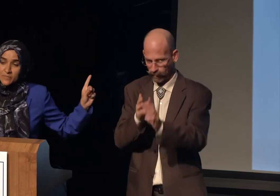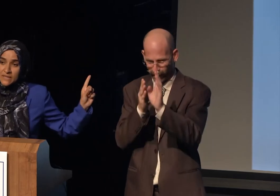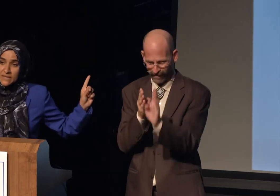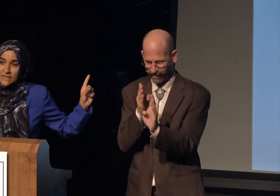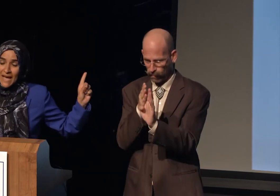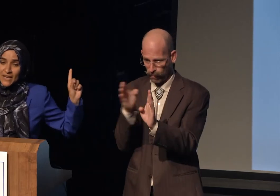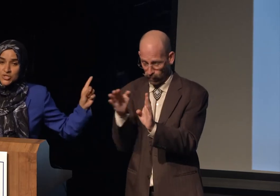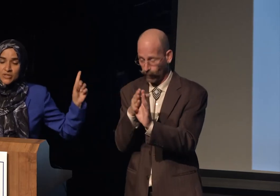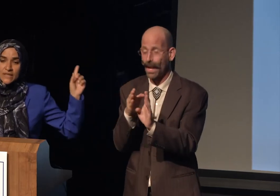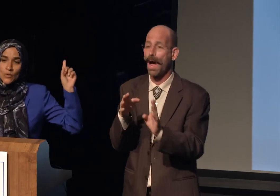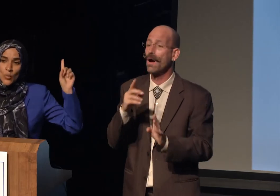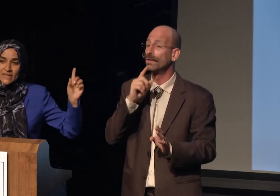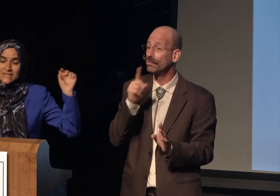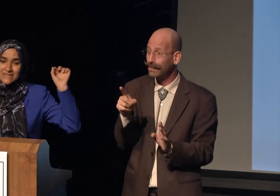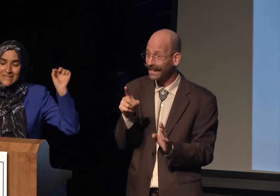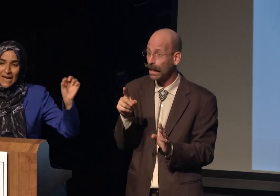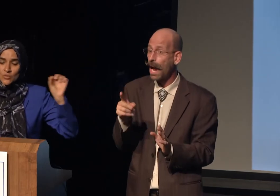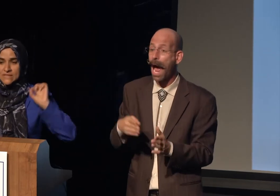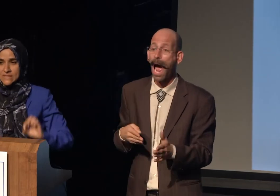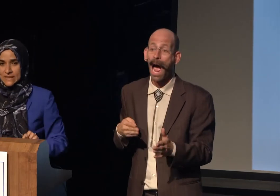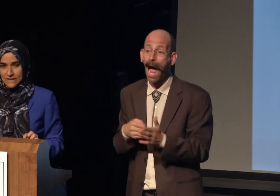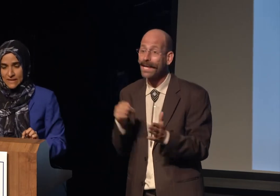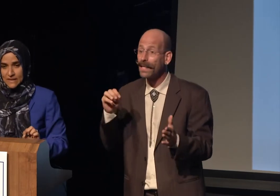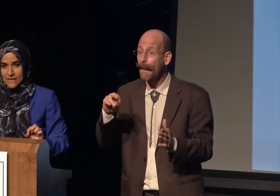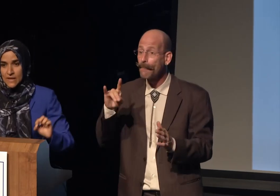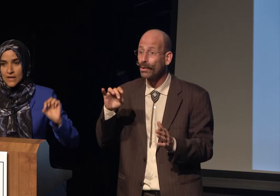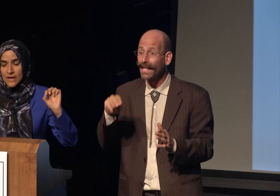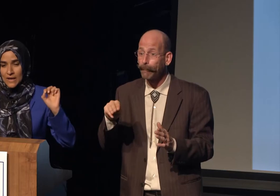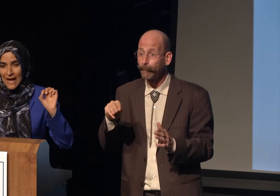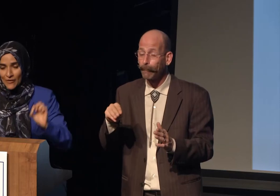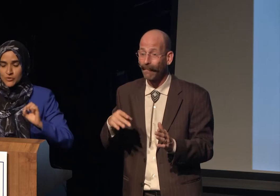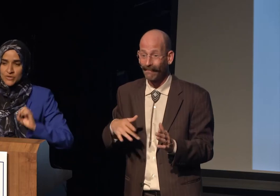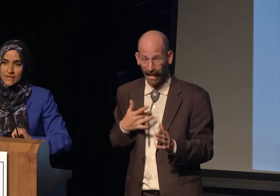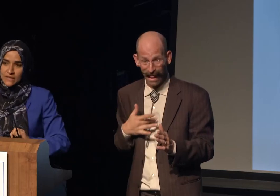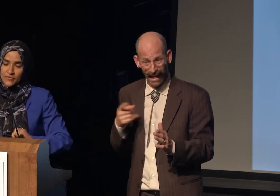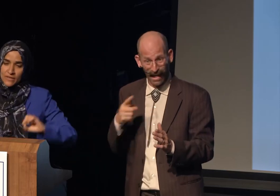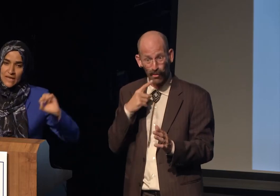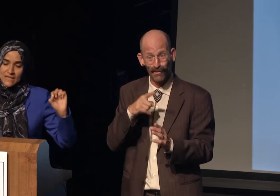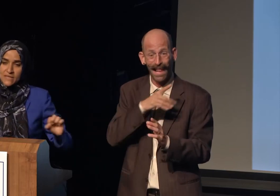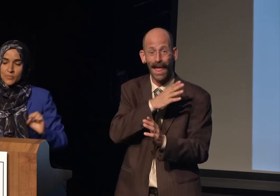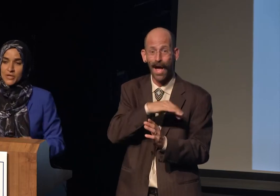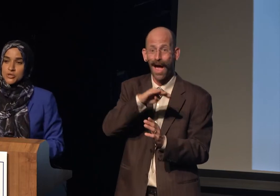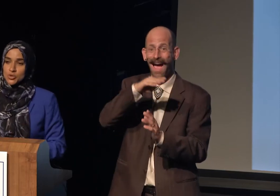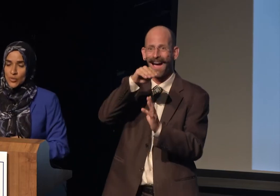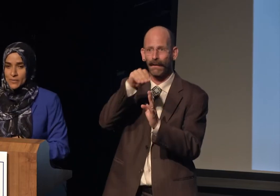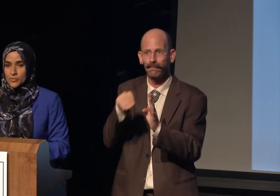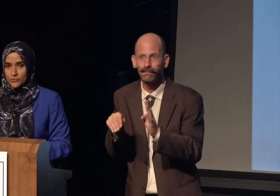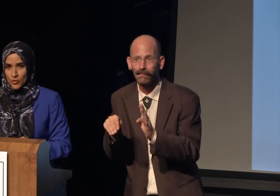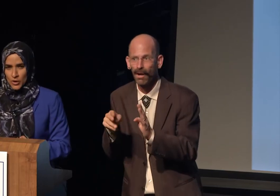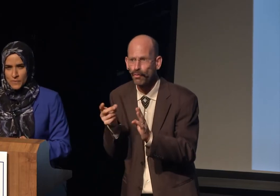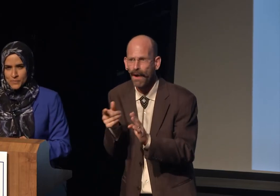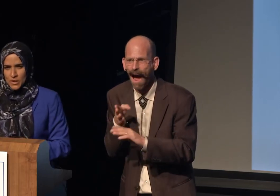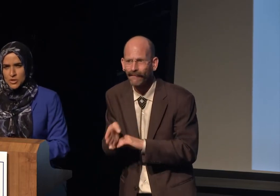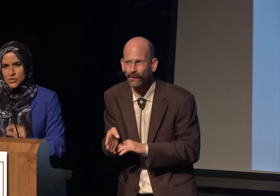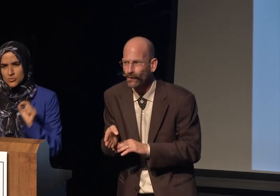actually went down slightly after 9/11, as compared to right before.